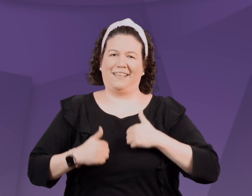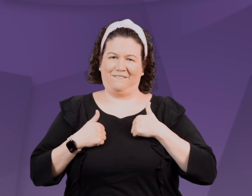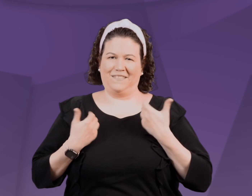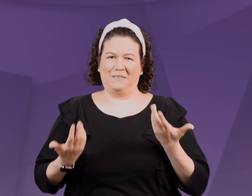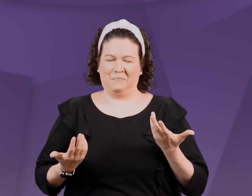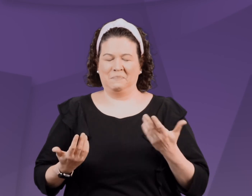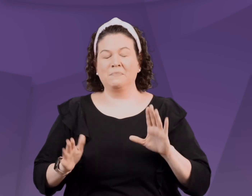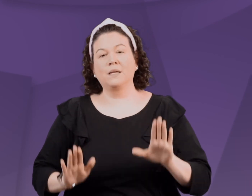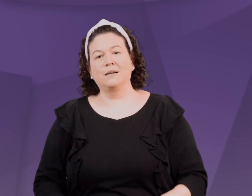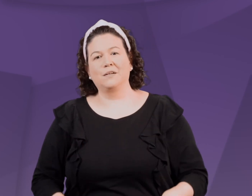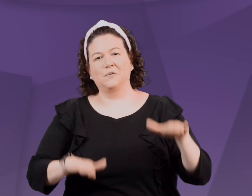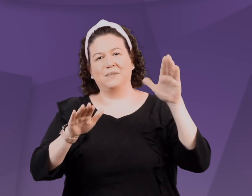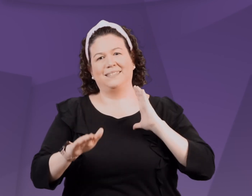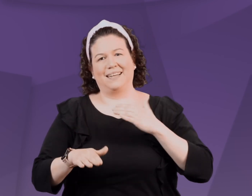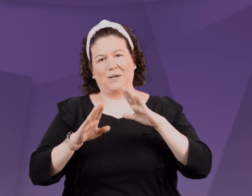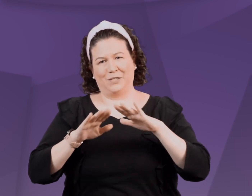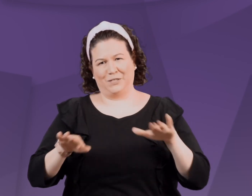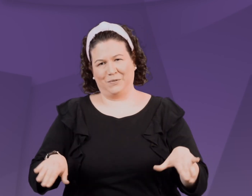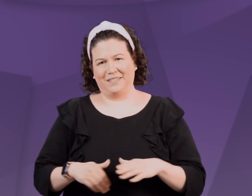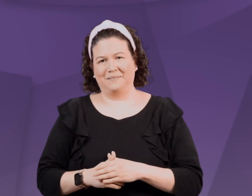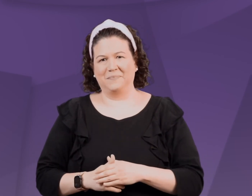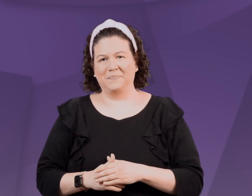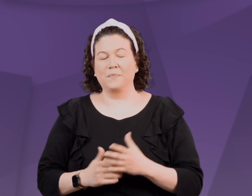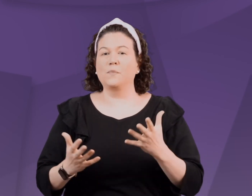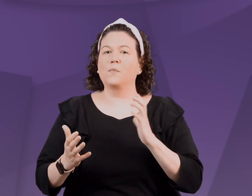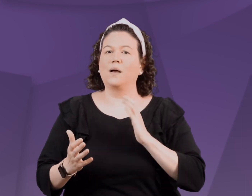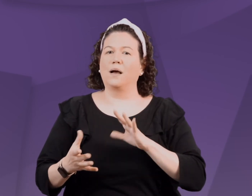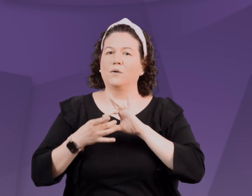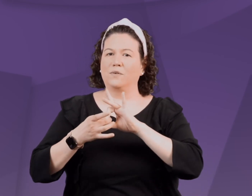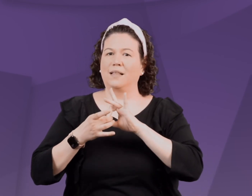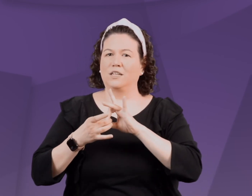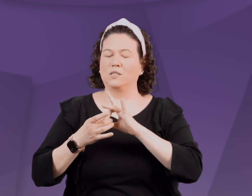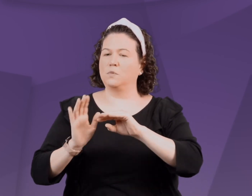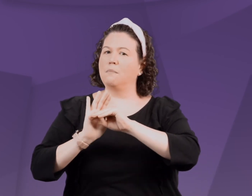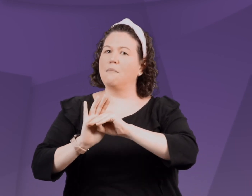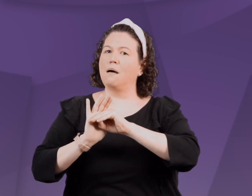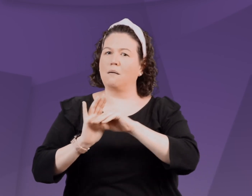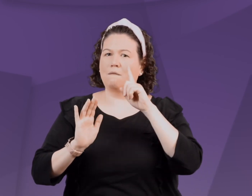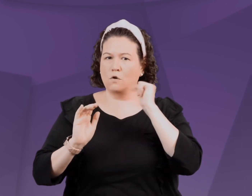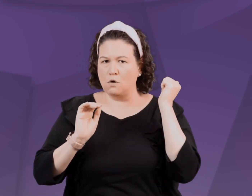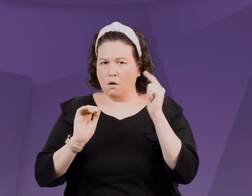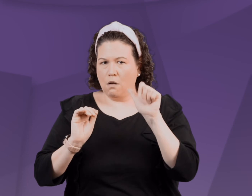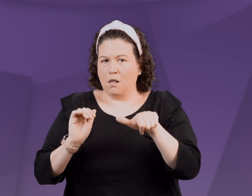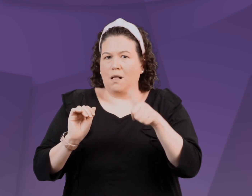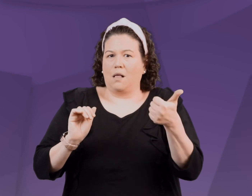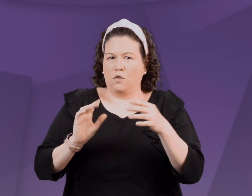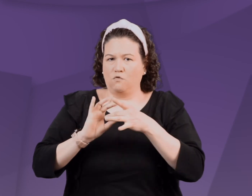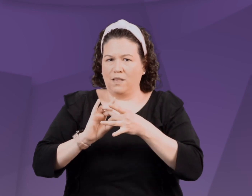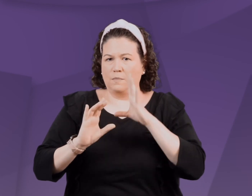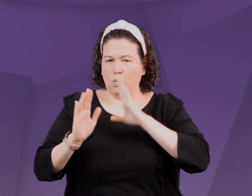In raising our children, we want our relationship to be the model for all other relationships we will develop.